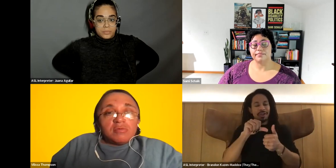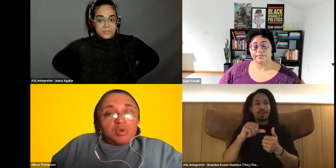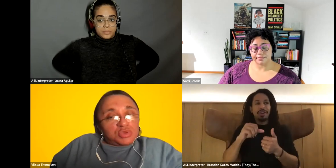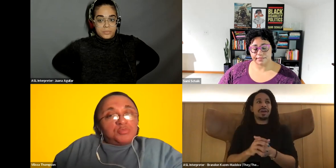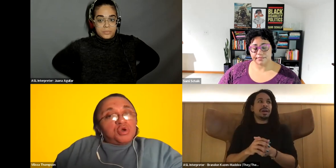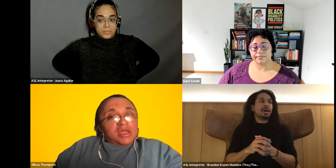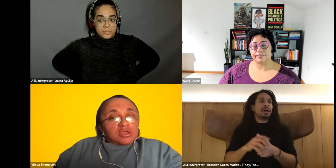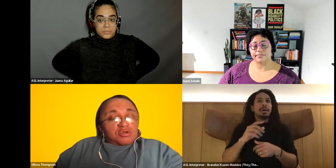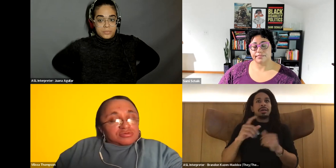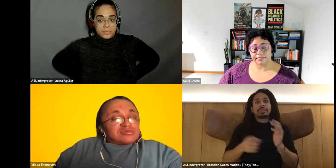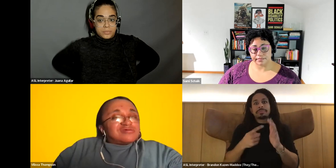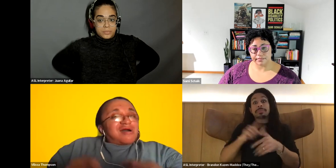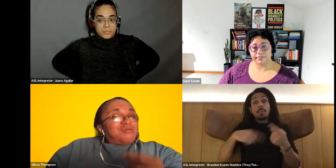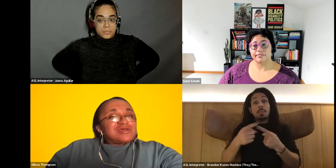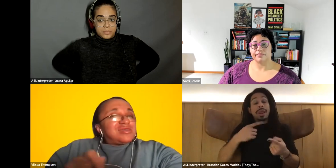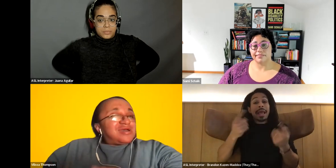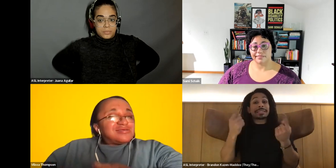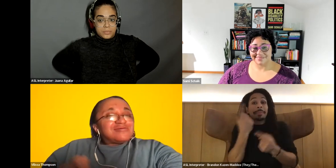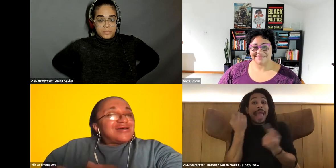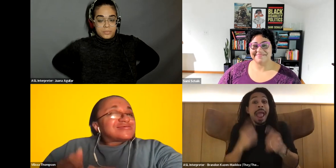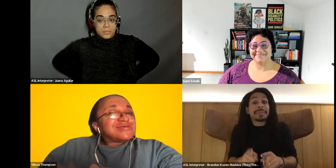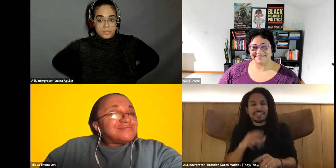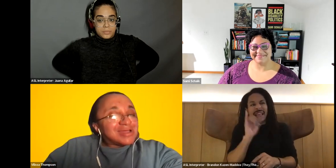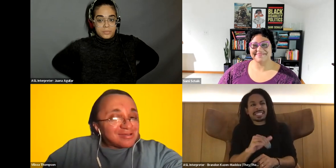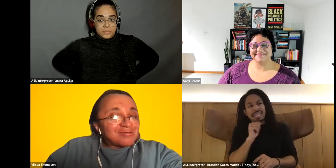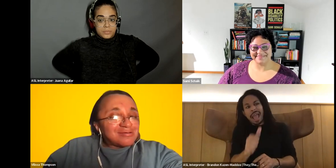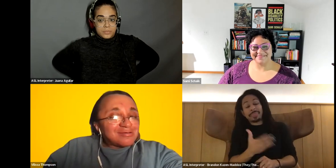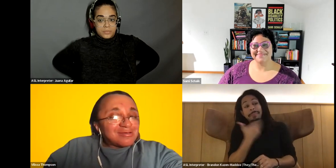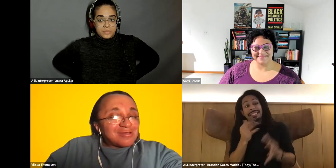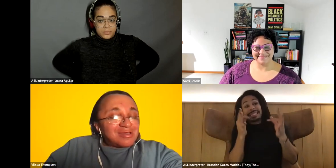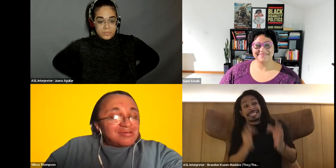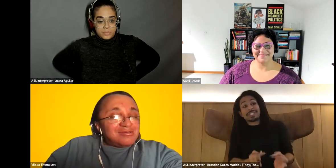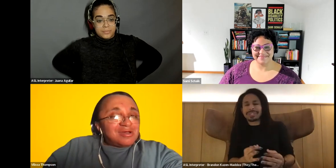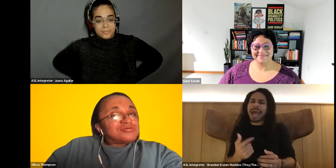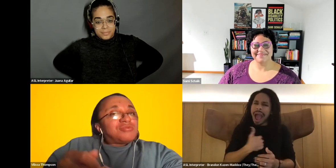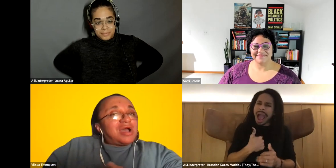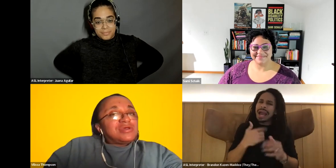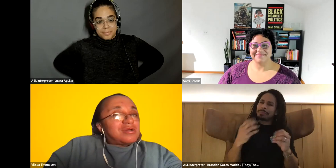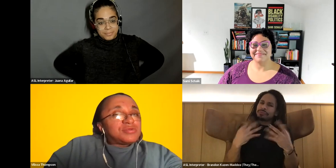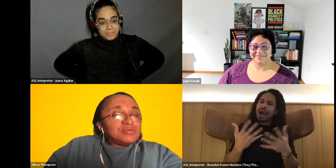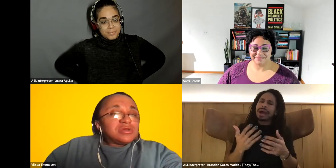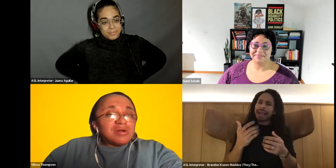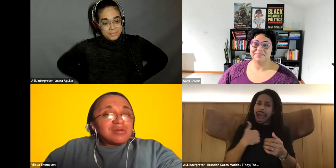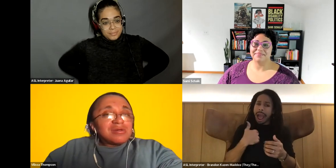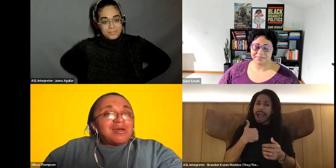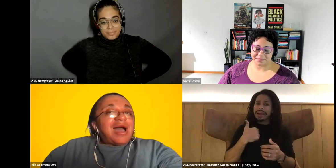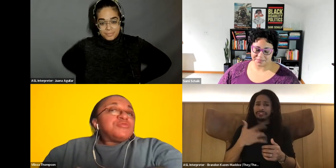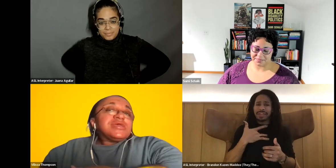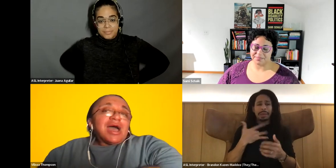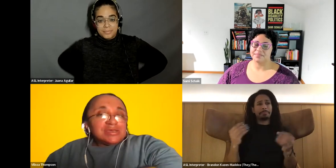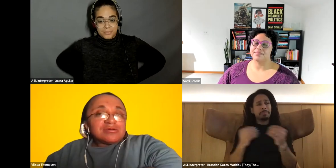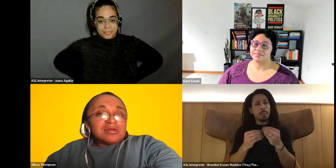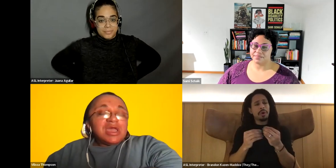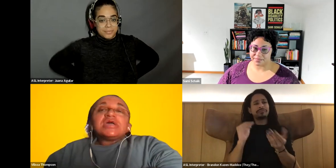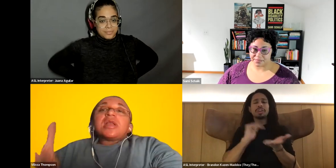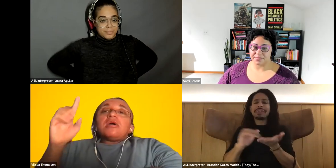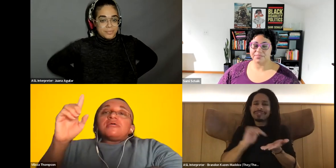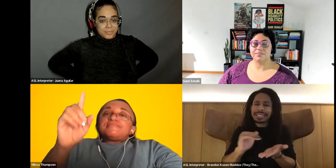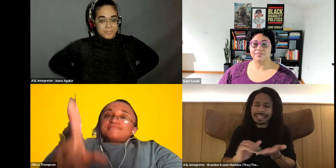Vilissa Thompson: But when you pull back the curtains it's always conducting that somewhere, you know. As to why we are the way that we are, how we got here in her. Oh.